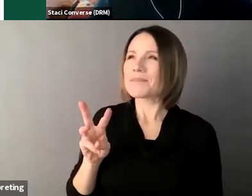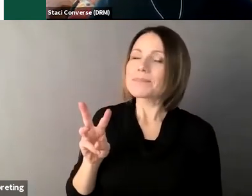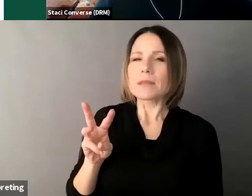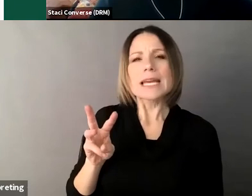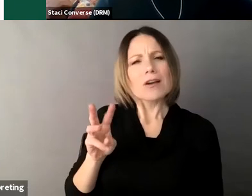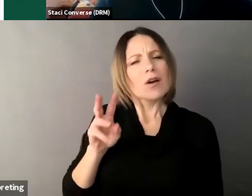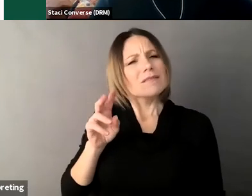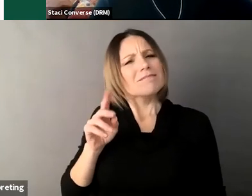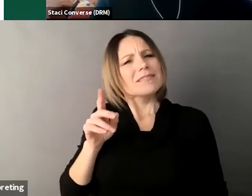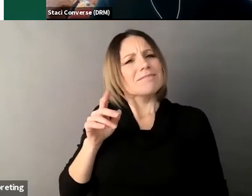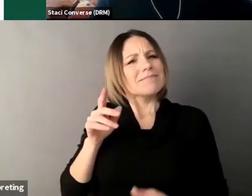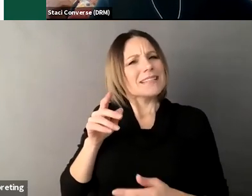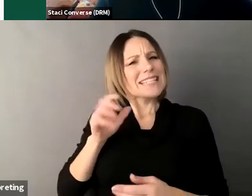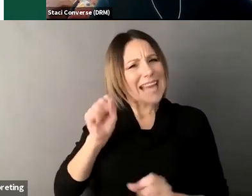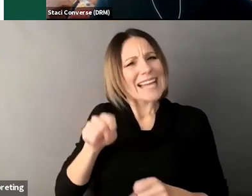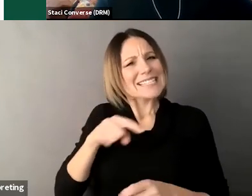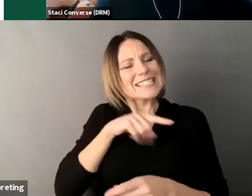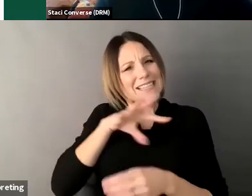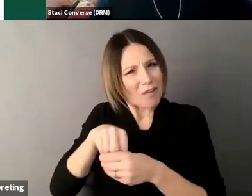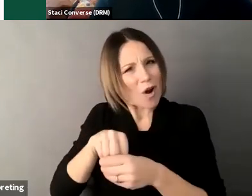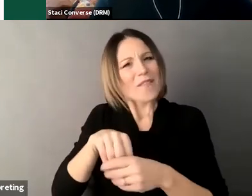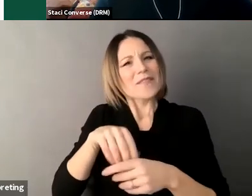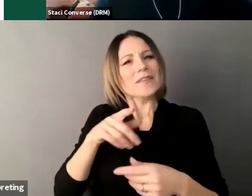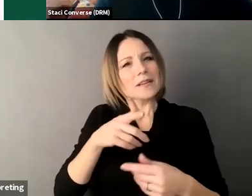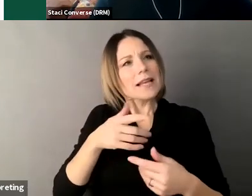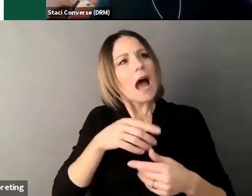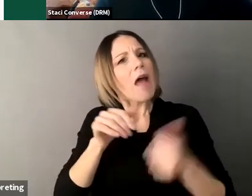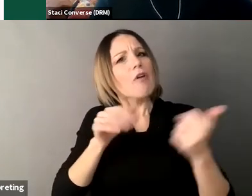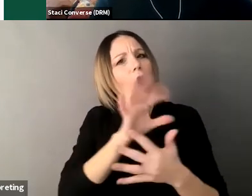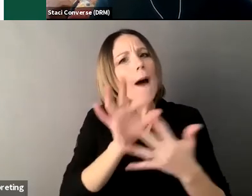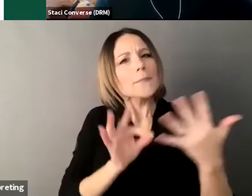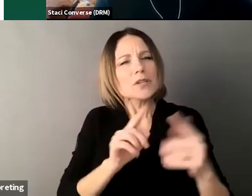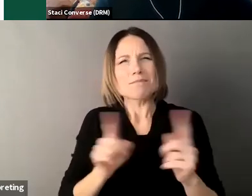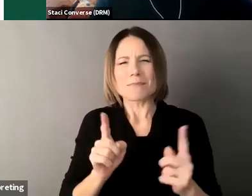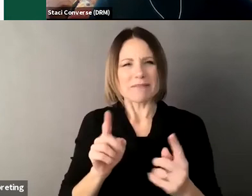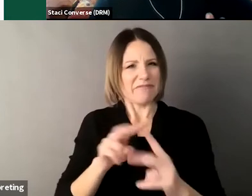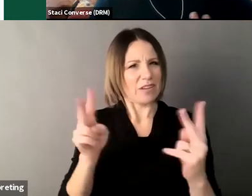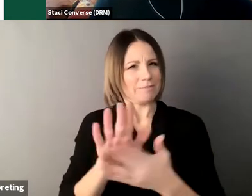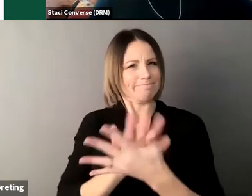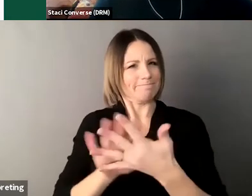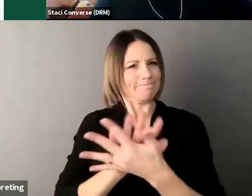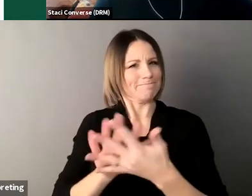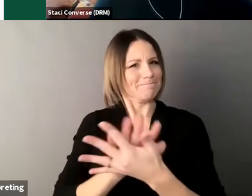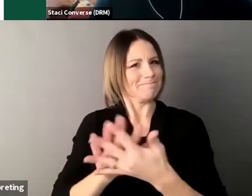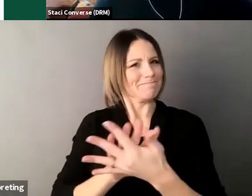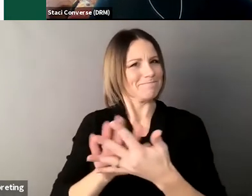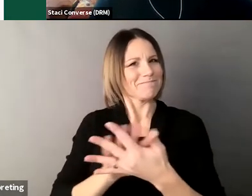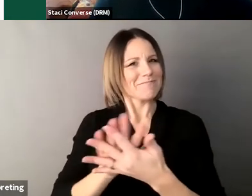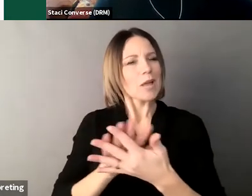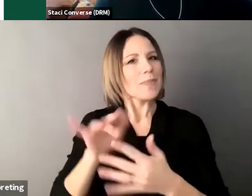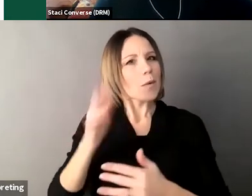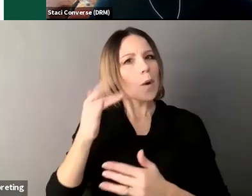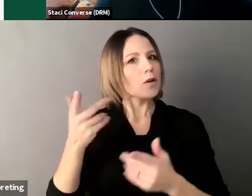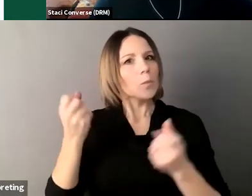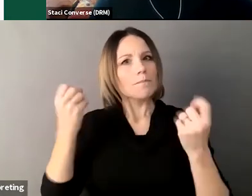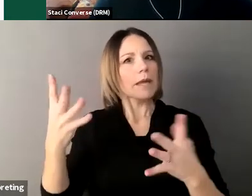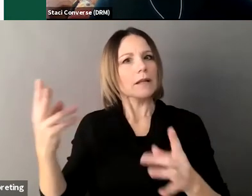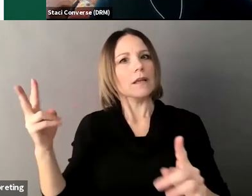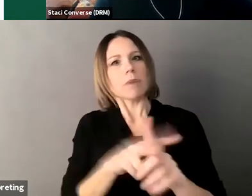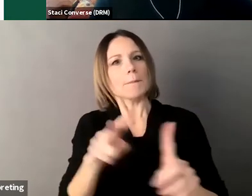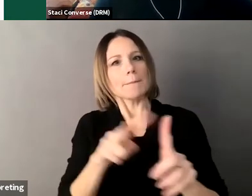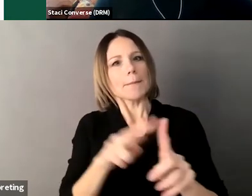really emphasizes it throughout um and so I’m gonna next show you the definition of supported